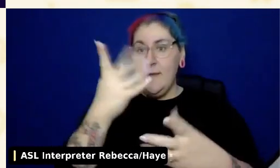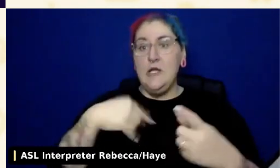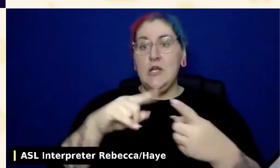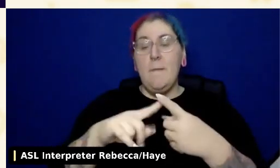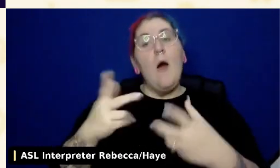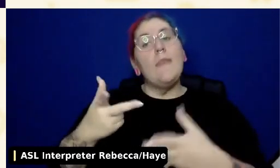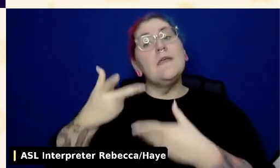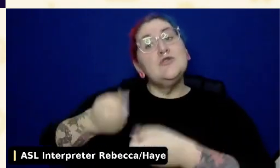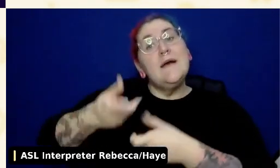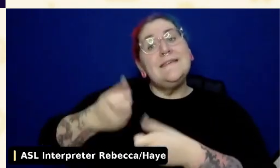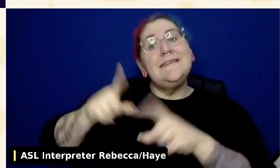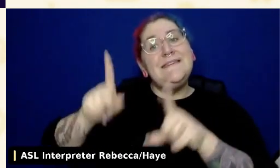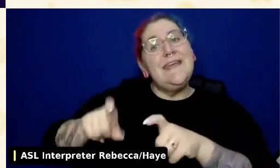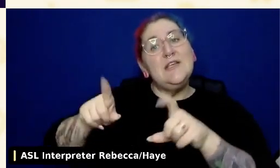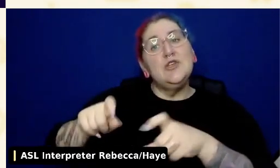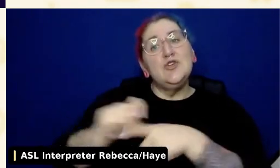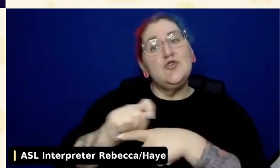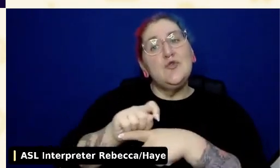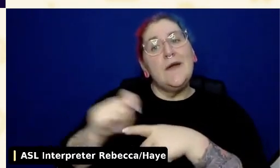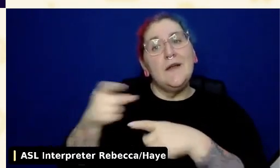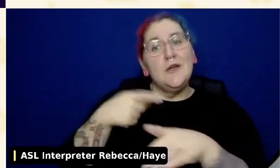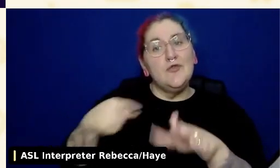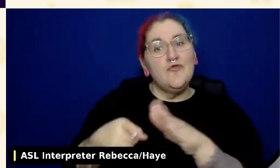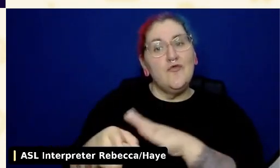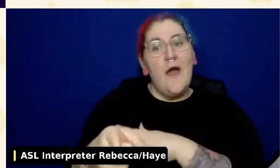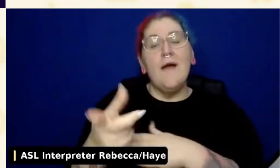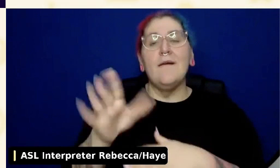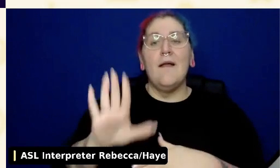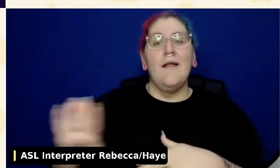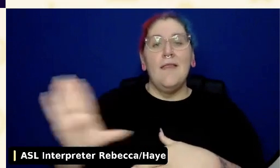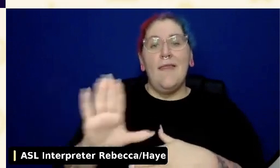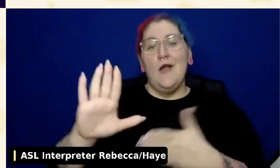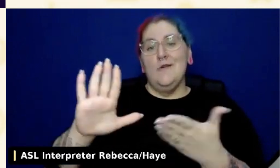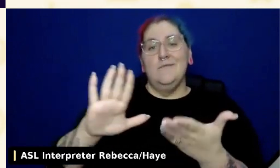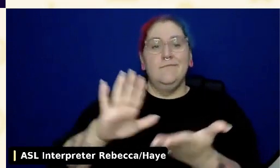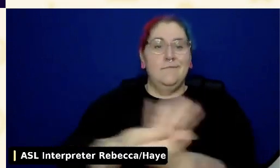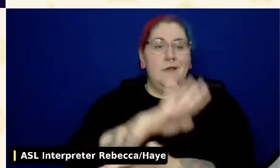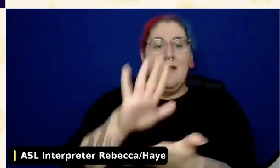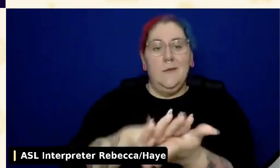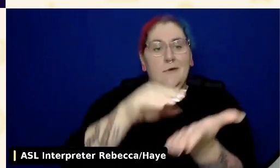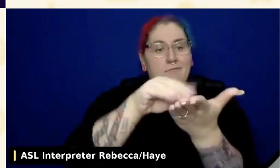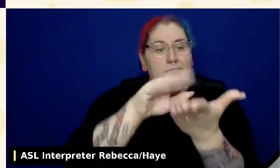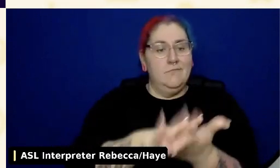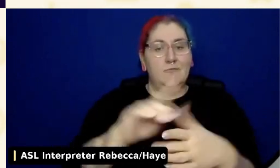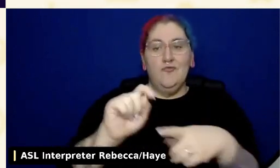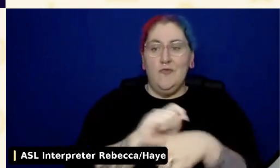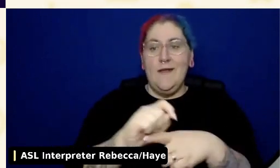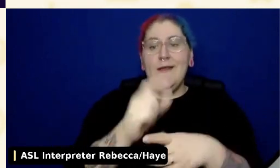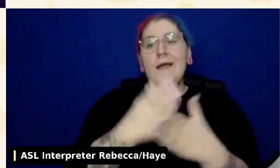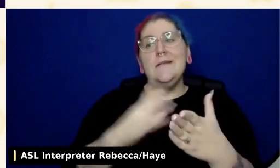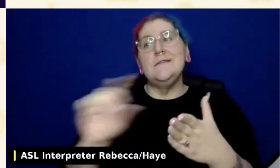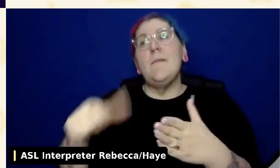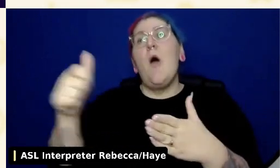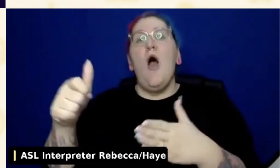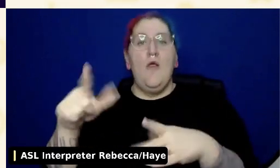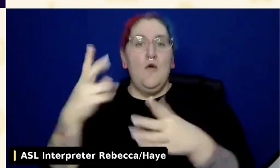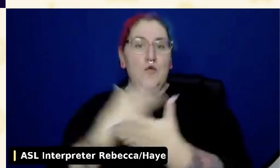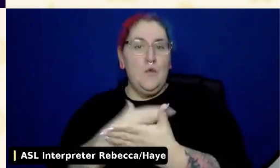some accessibility documents training, and other resources. So I highly recommend visiting this website. But the other great thing here, this link